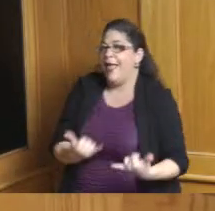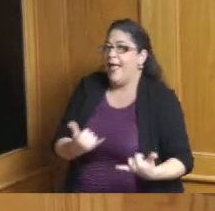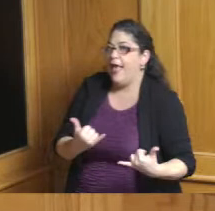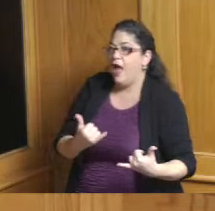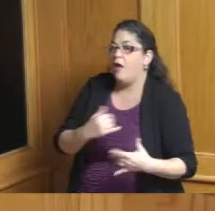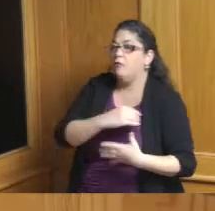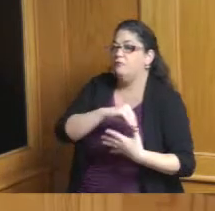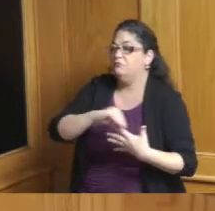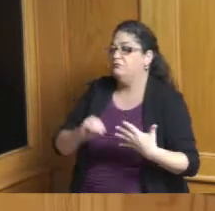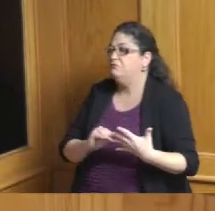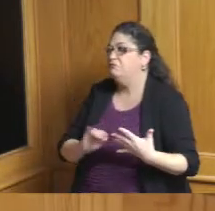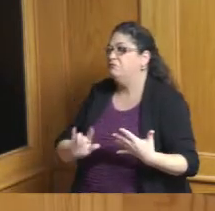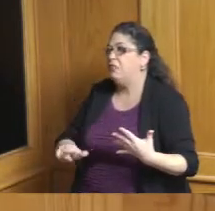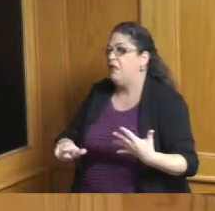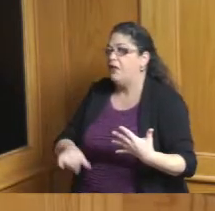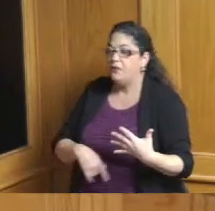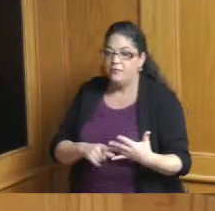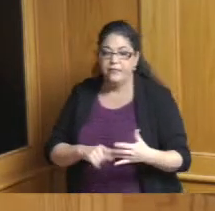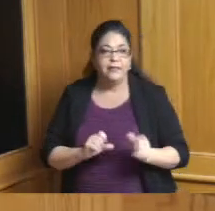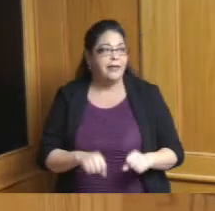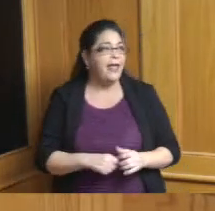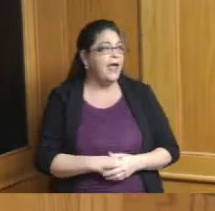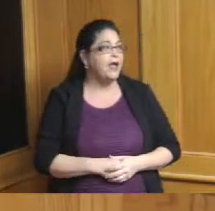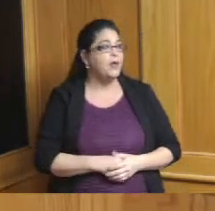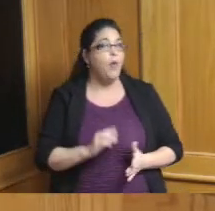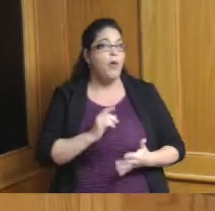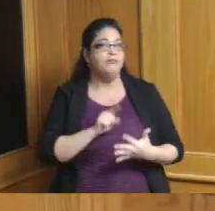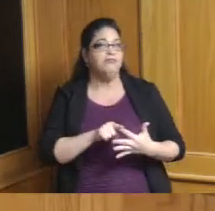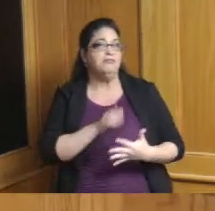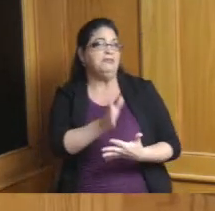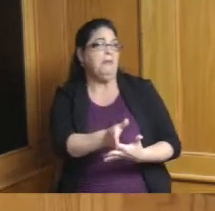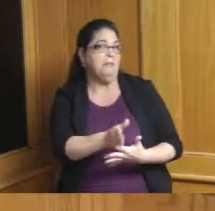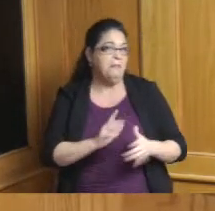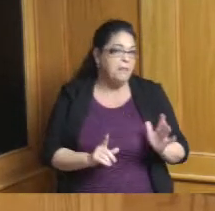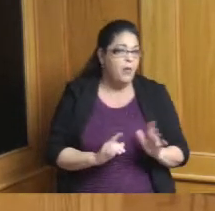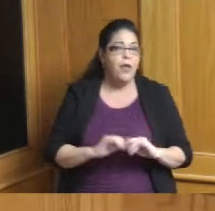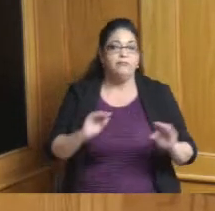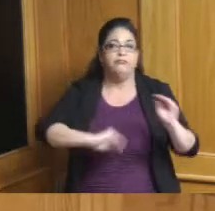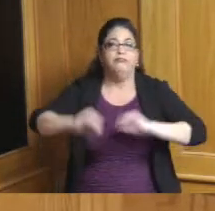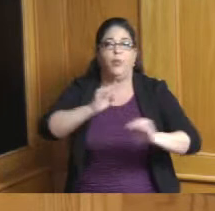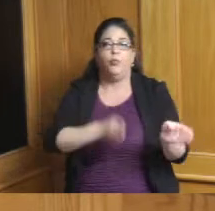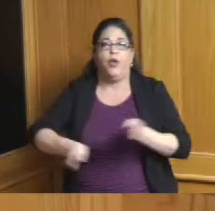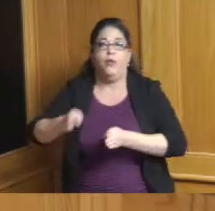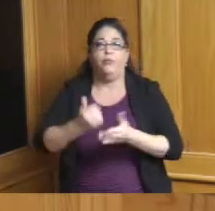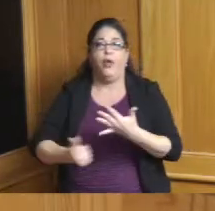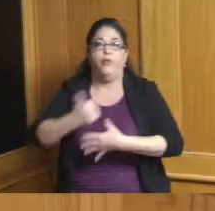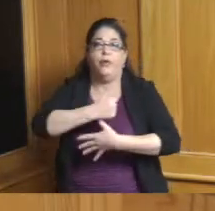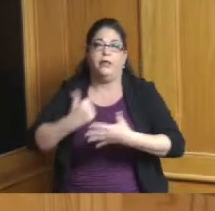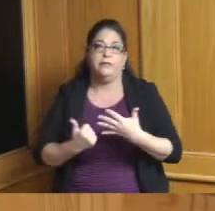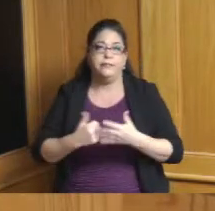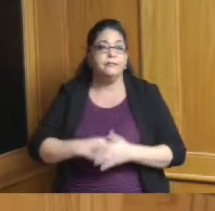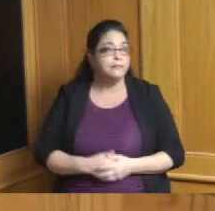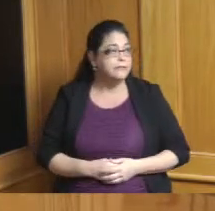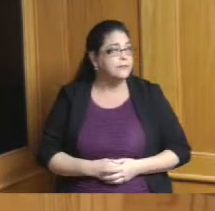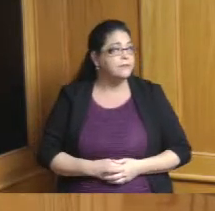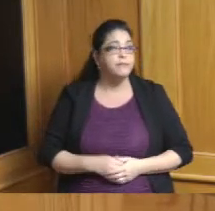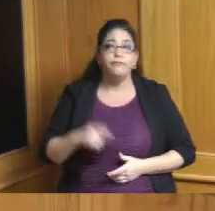versus this one might can stop I think you also showed where you know transportation